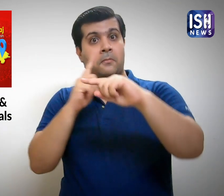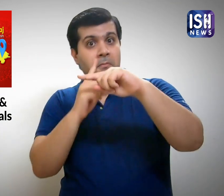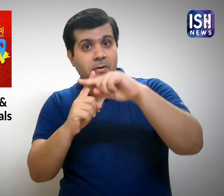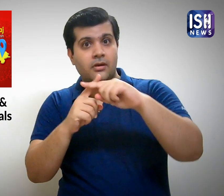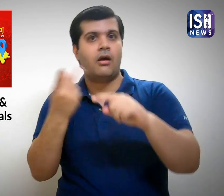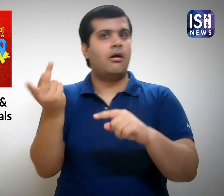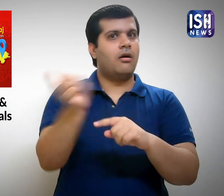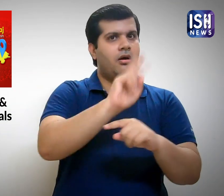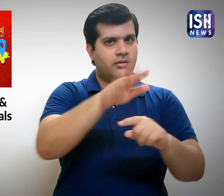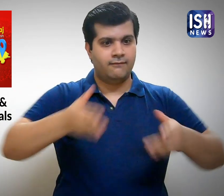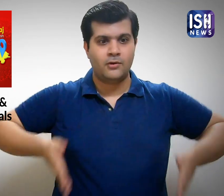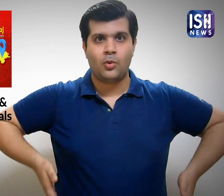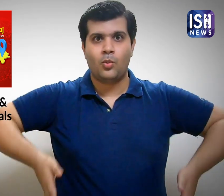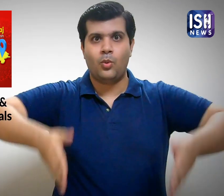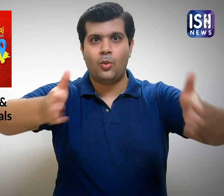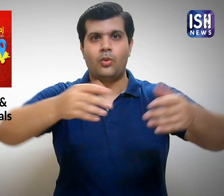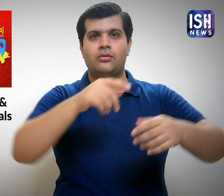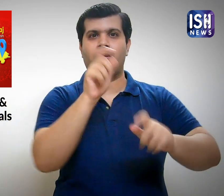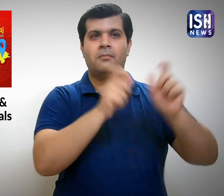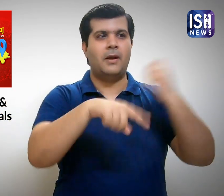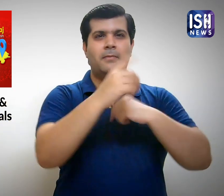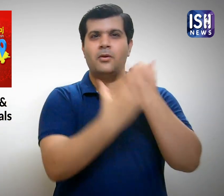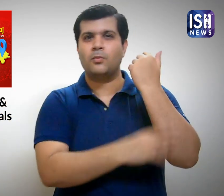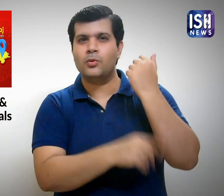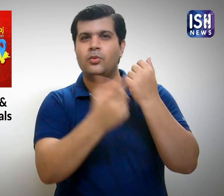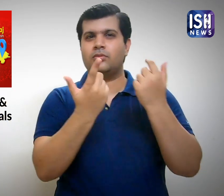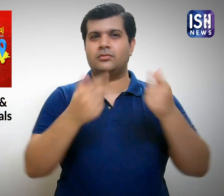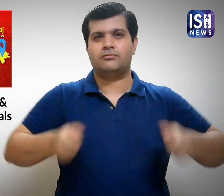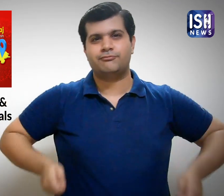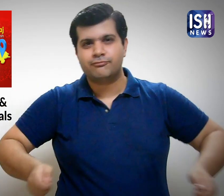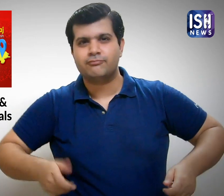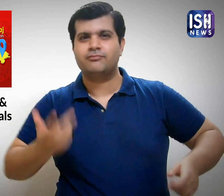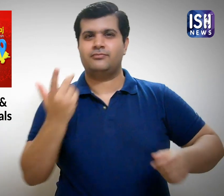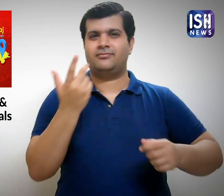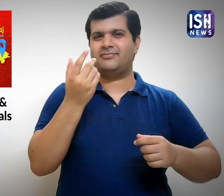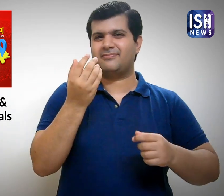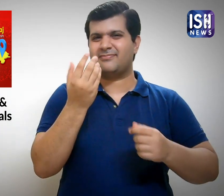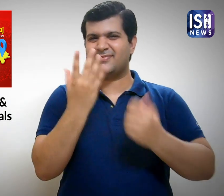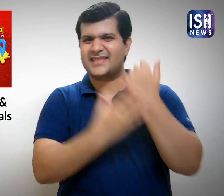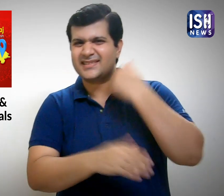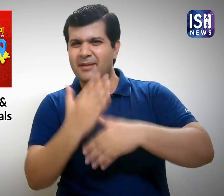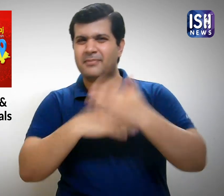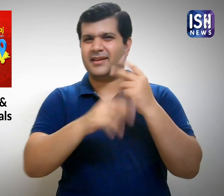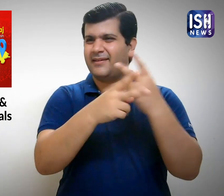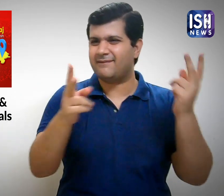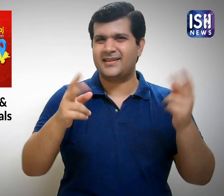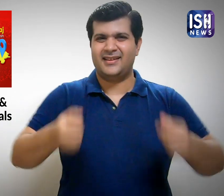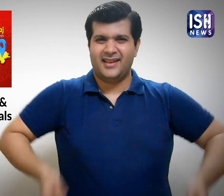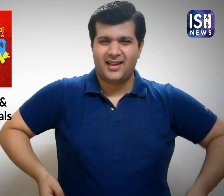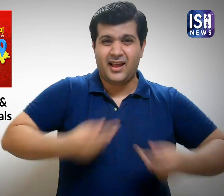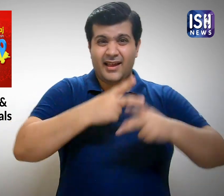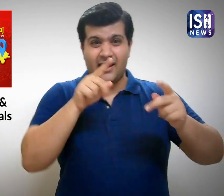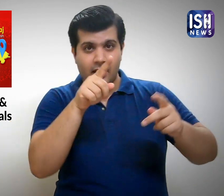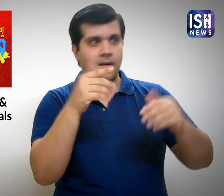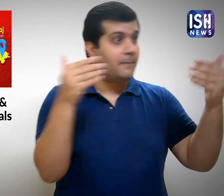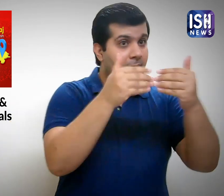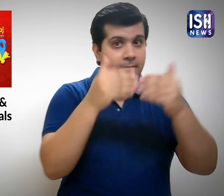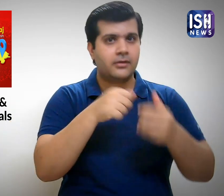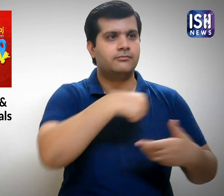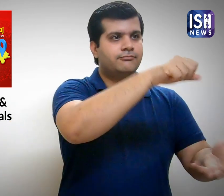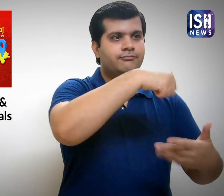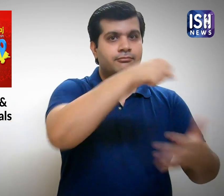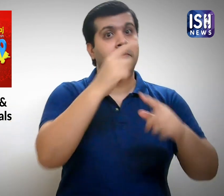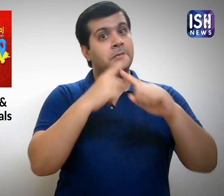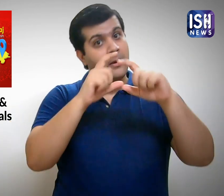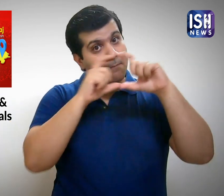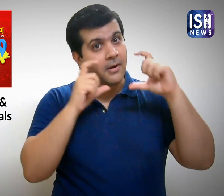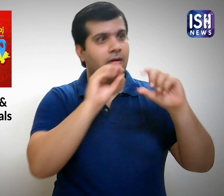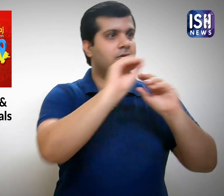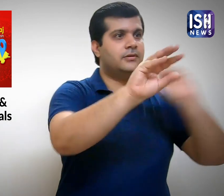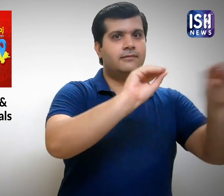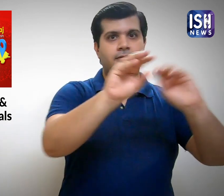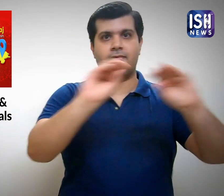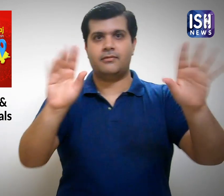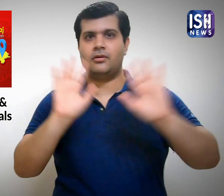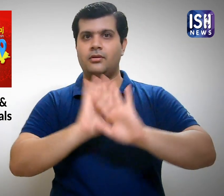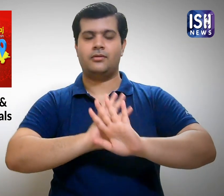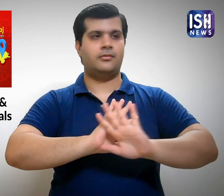PAD met many poor homeless people on the streets and distributed food and masks to them as well.